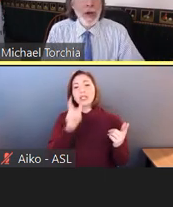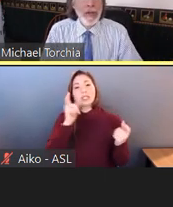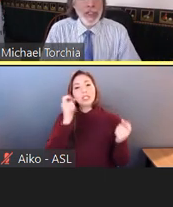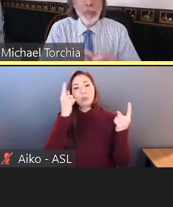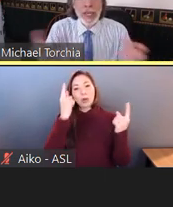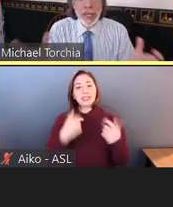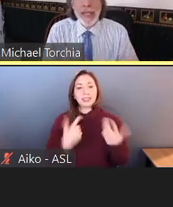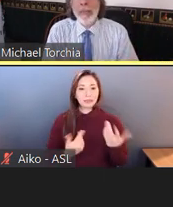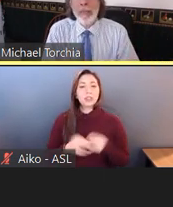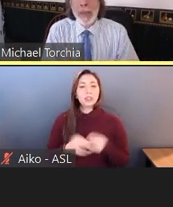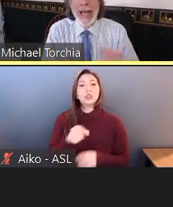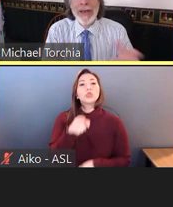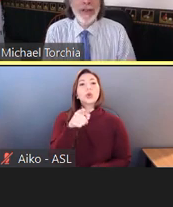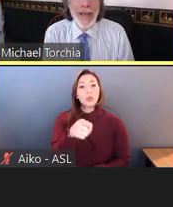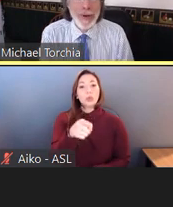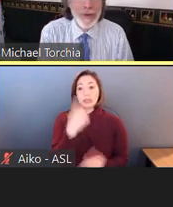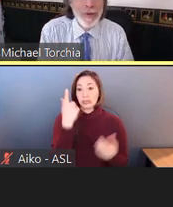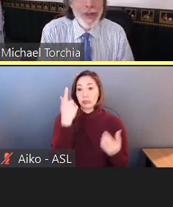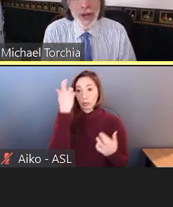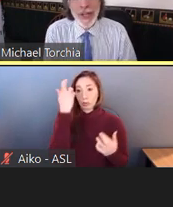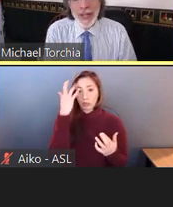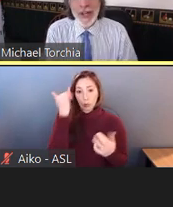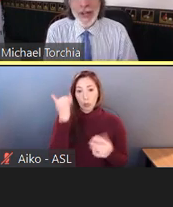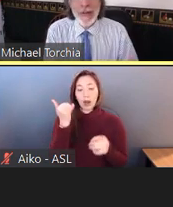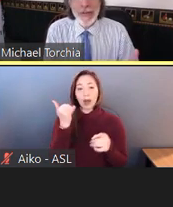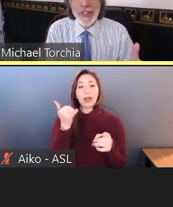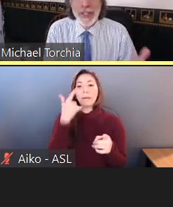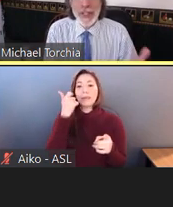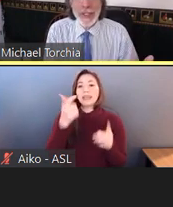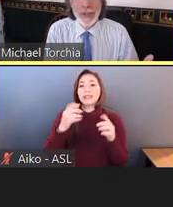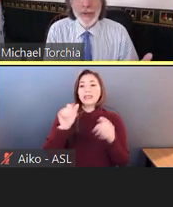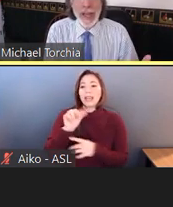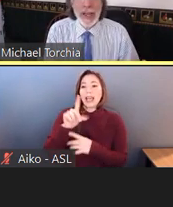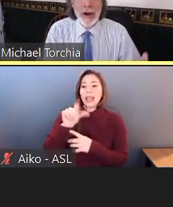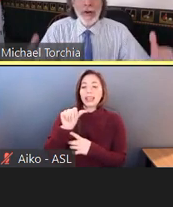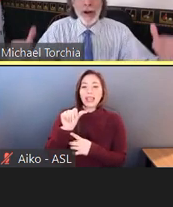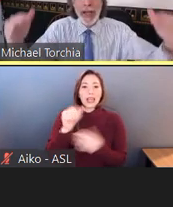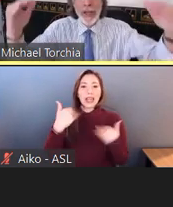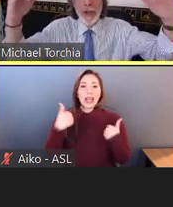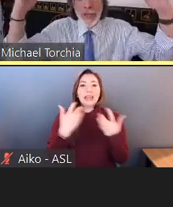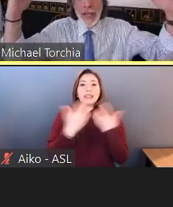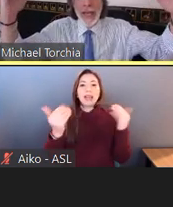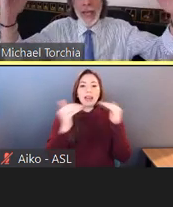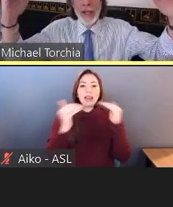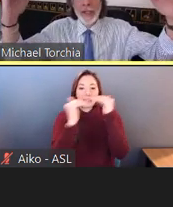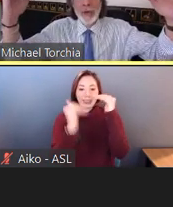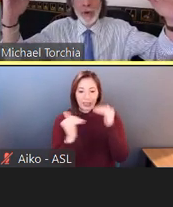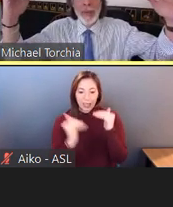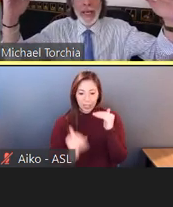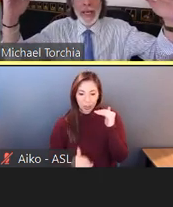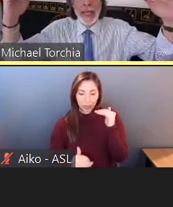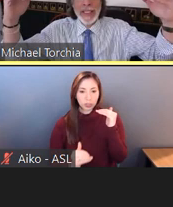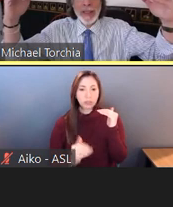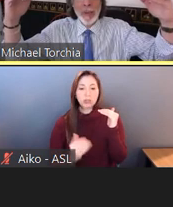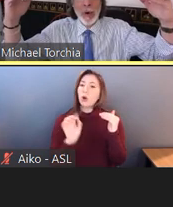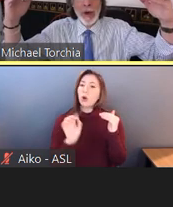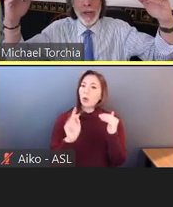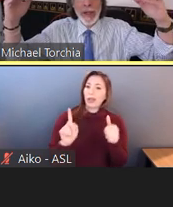This is peeling back the layers of the onion of this statute saying, all right, you can't discriminate against someone--